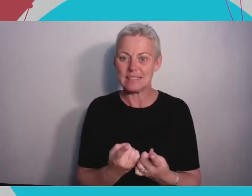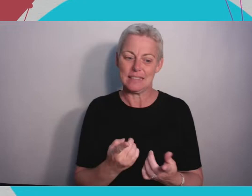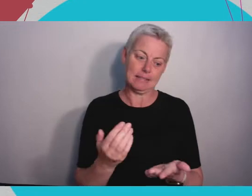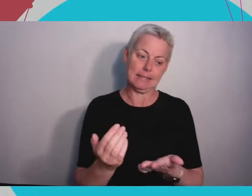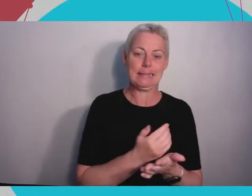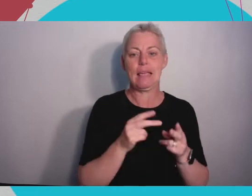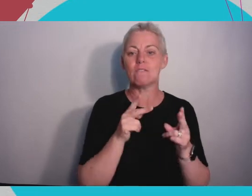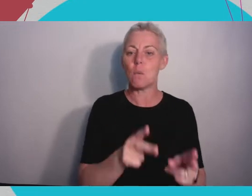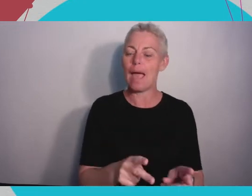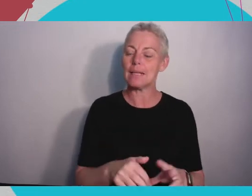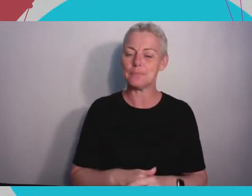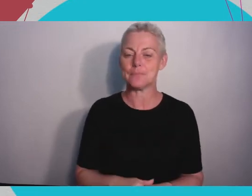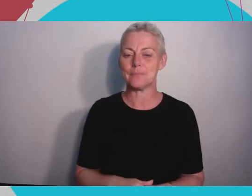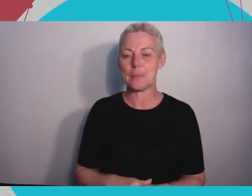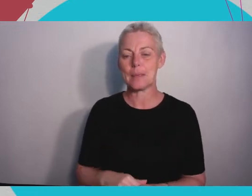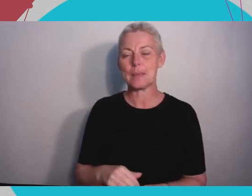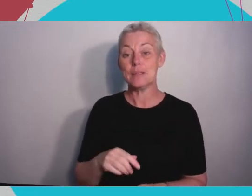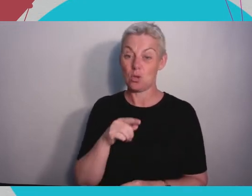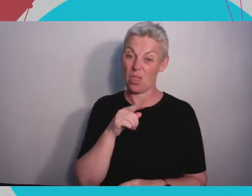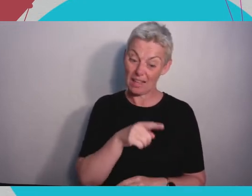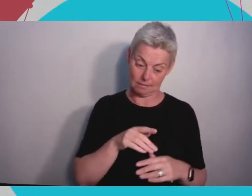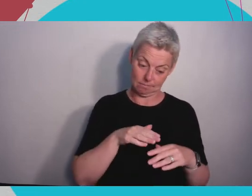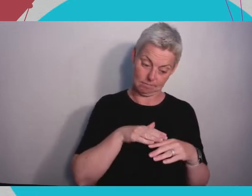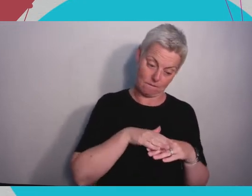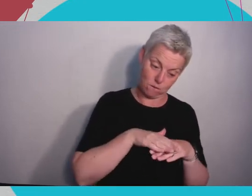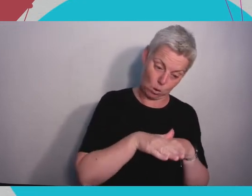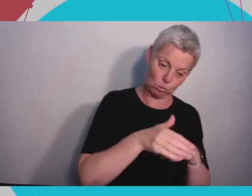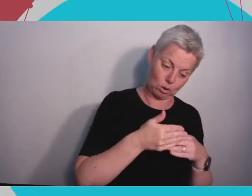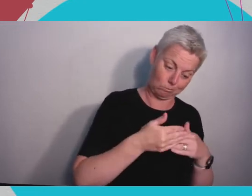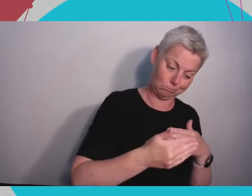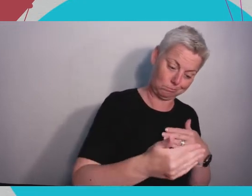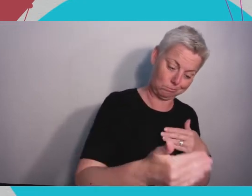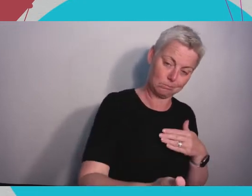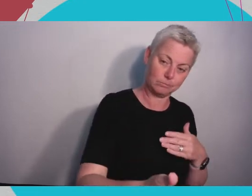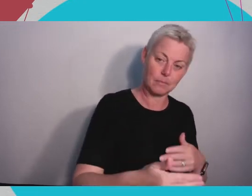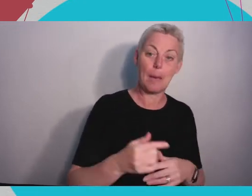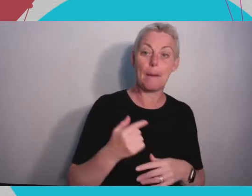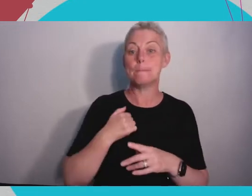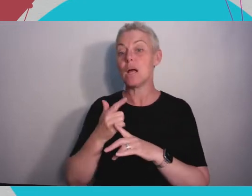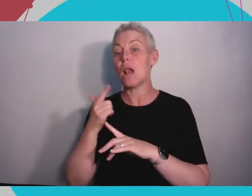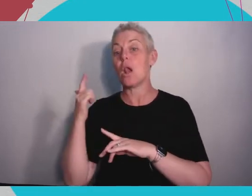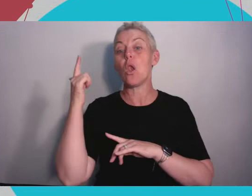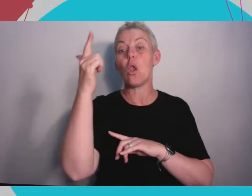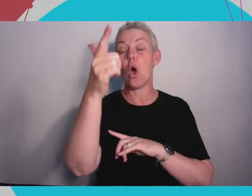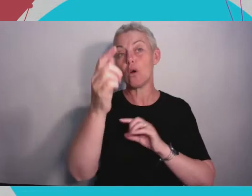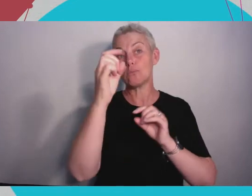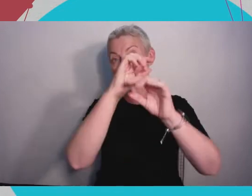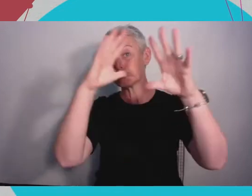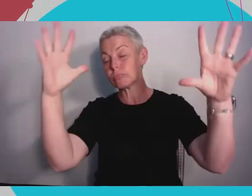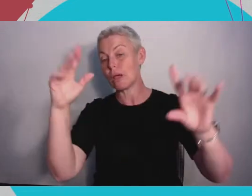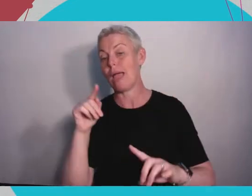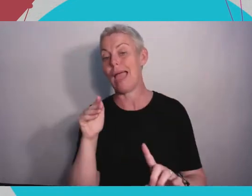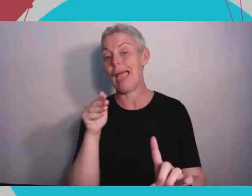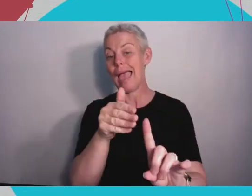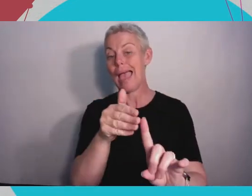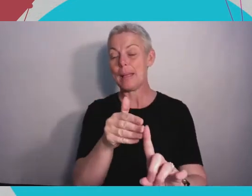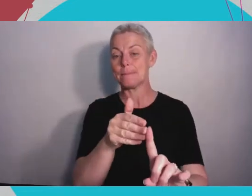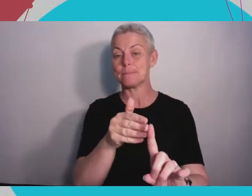of the company where we're really heading is that we believe that augmented reality